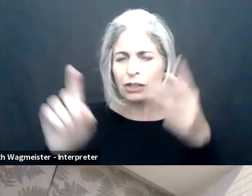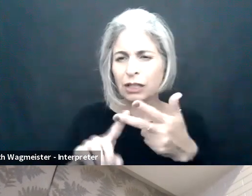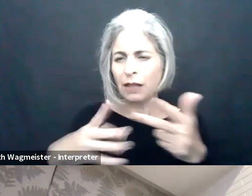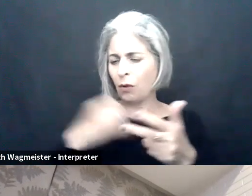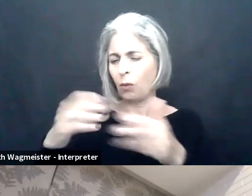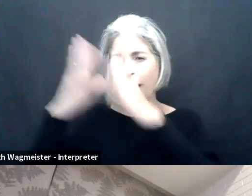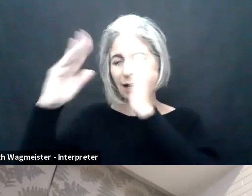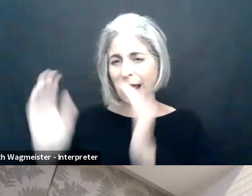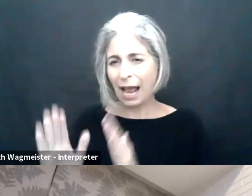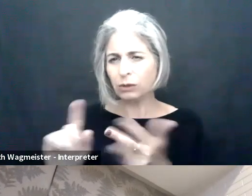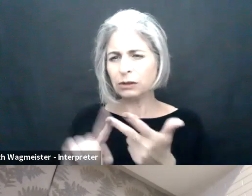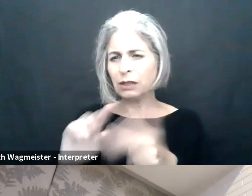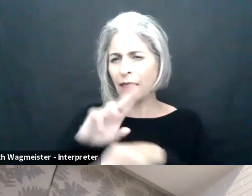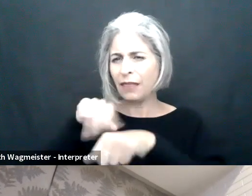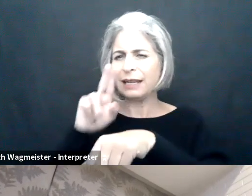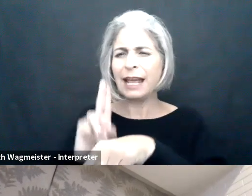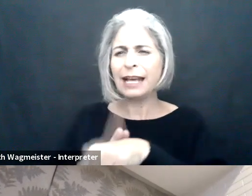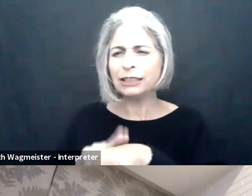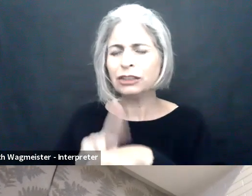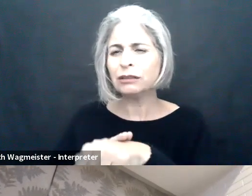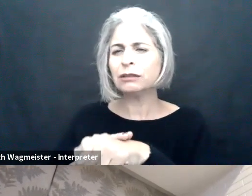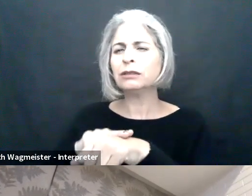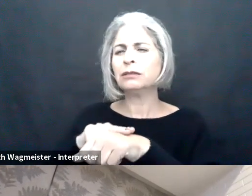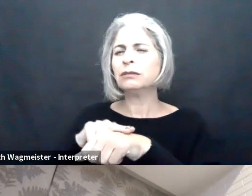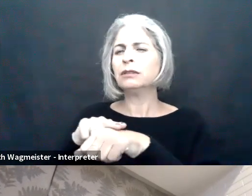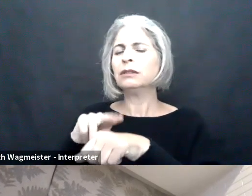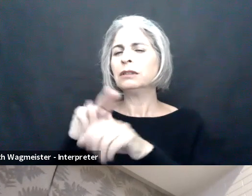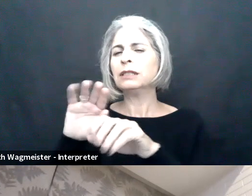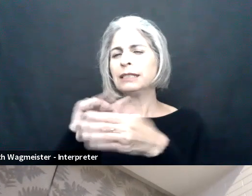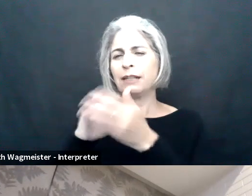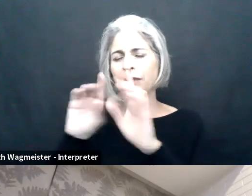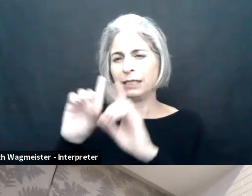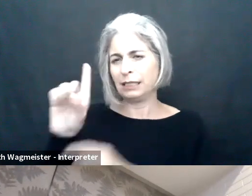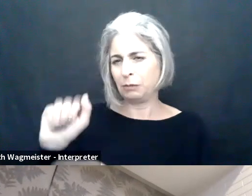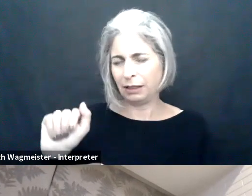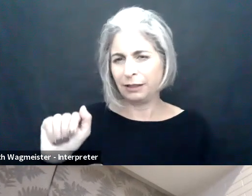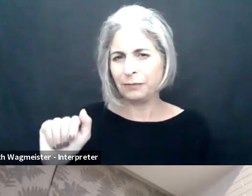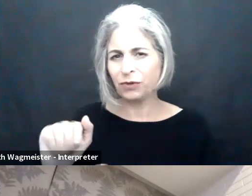disabilities. enhancing opportunities for persons with At the Department of Education, at the White House, and at the national